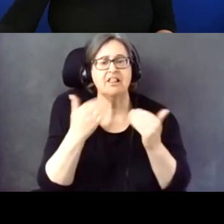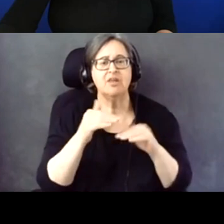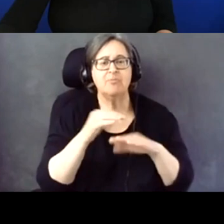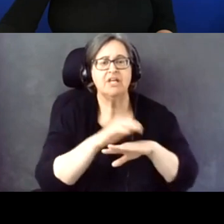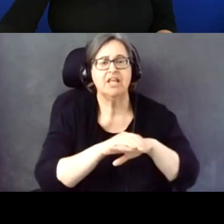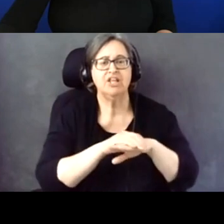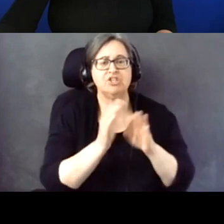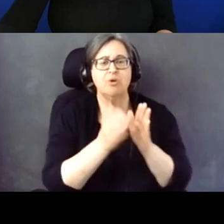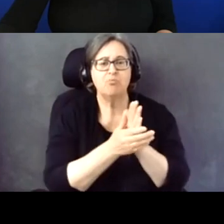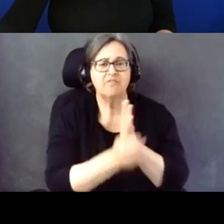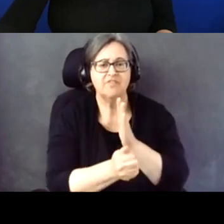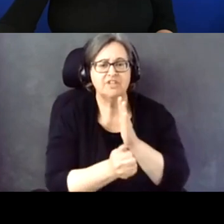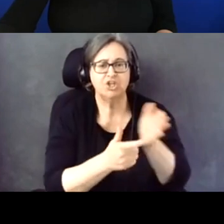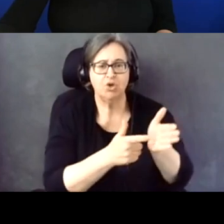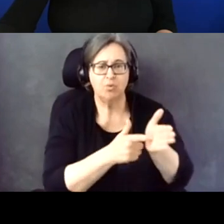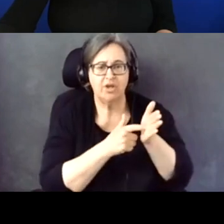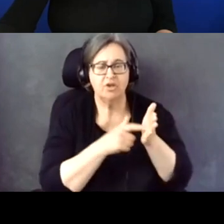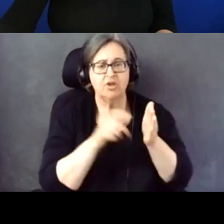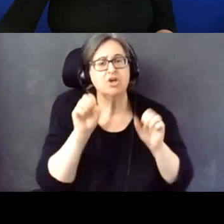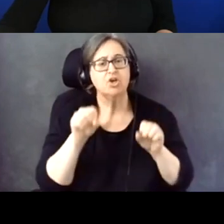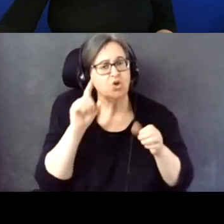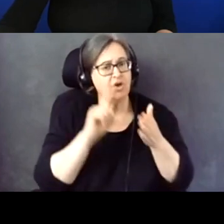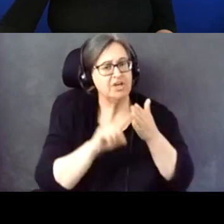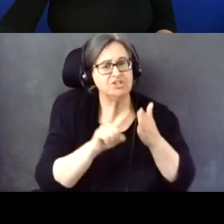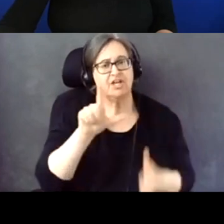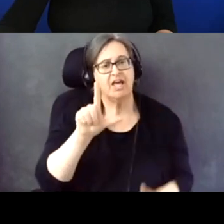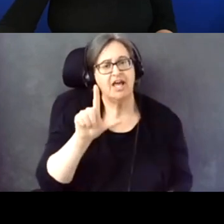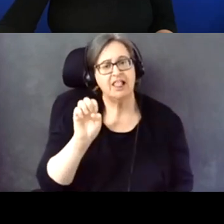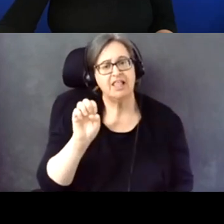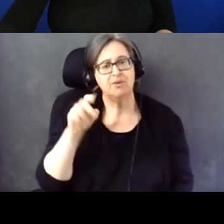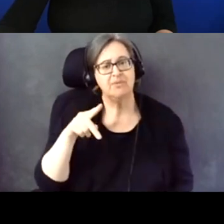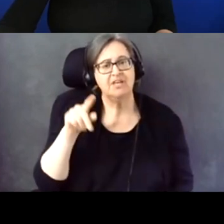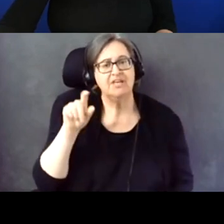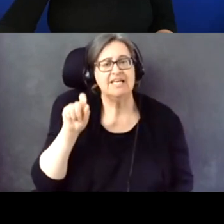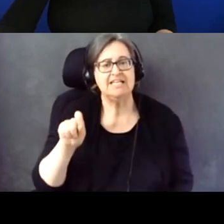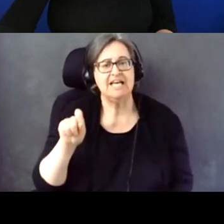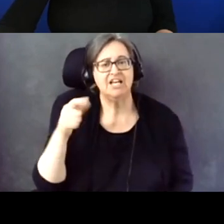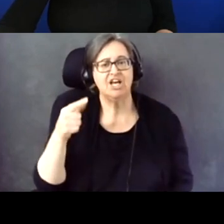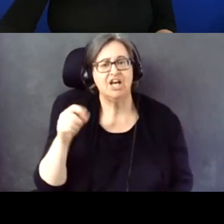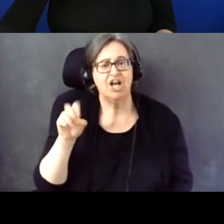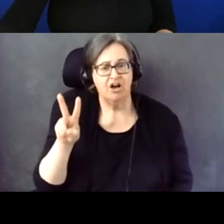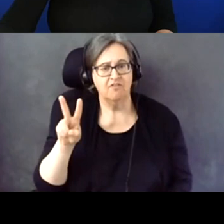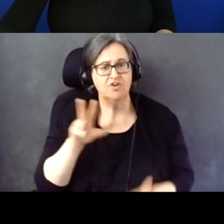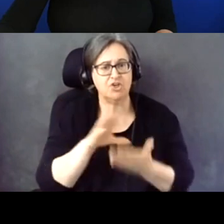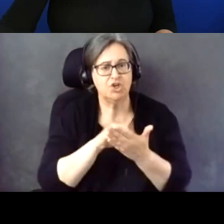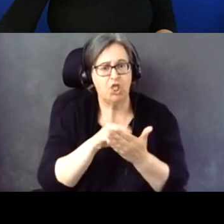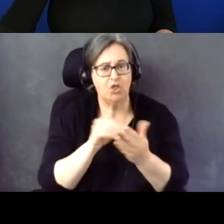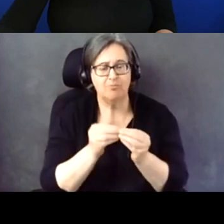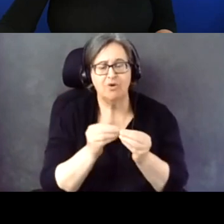And you can go to lapd.gov to learn about those.